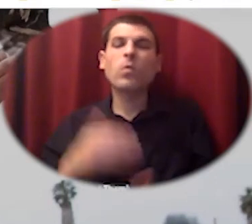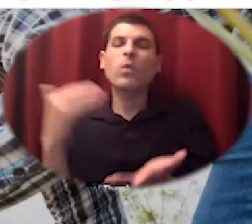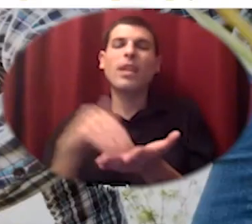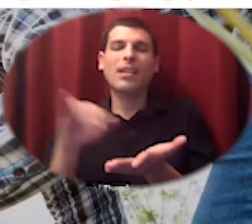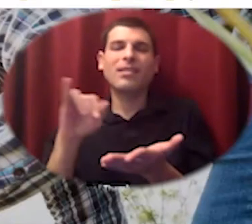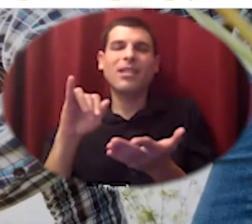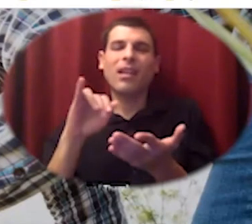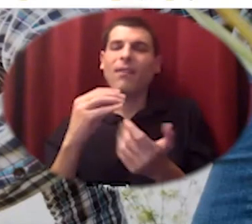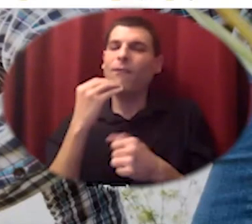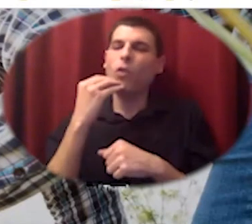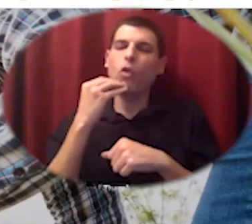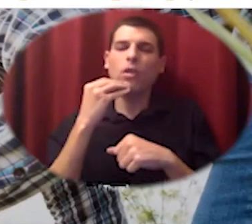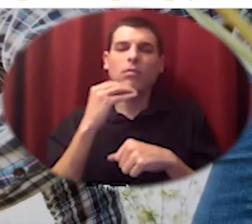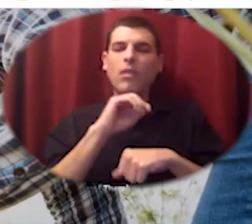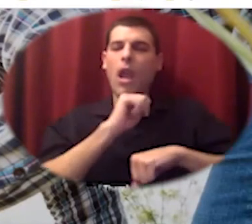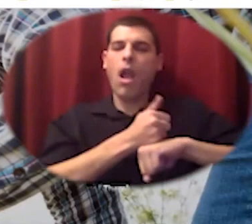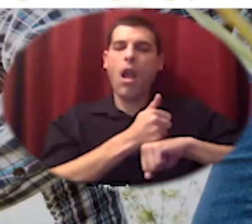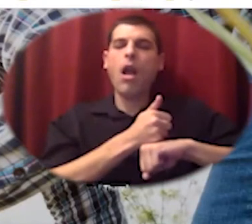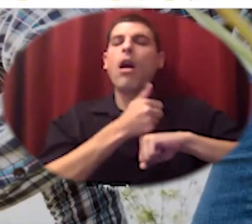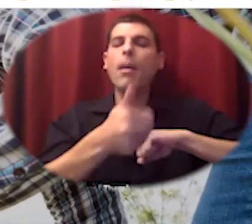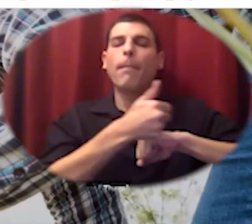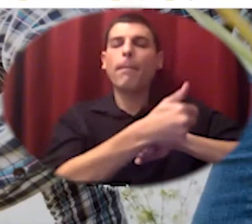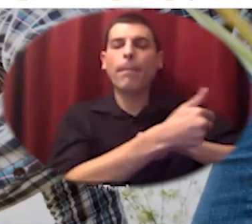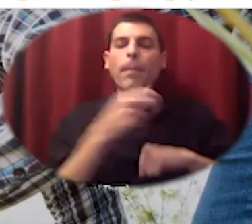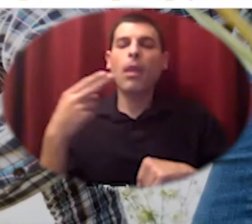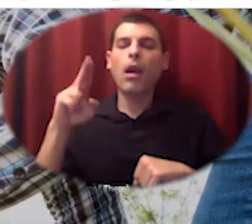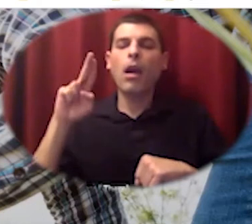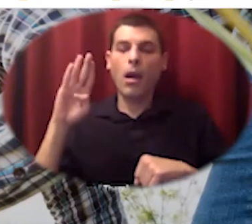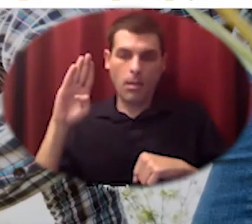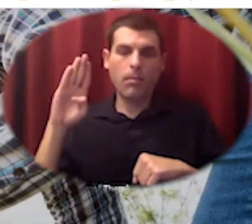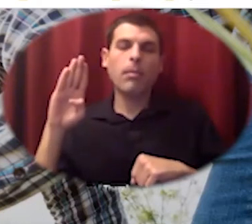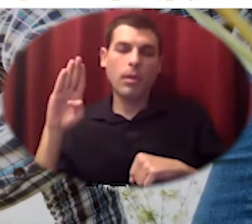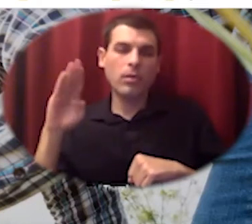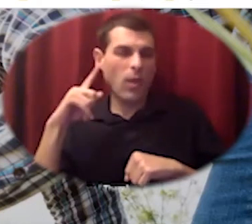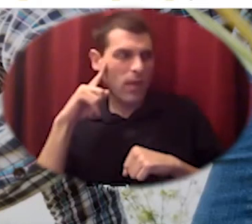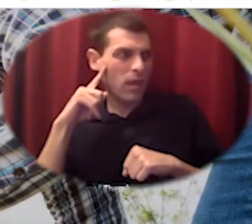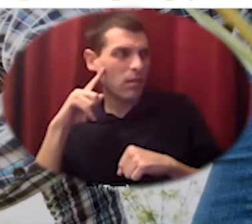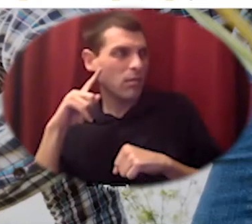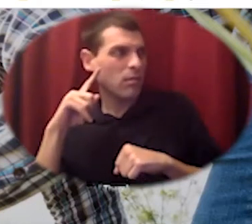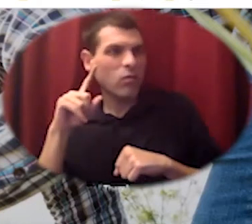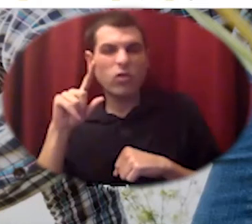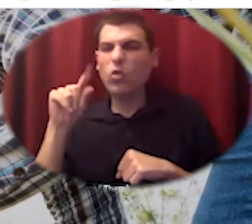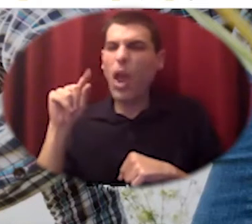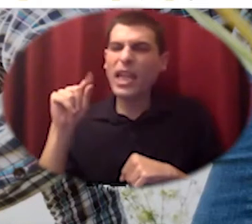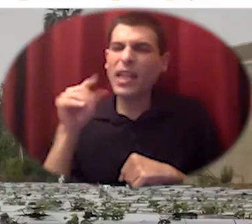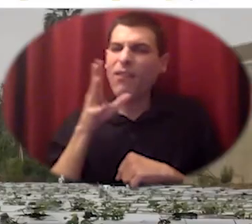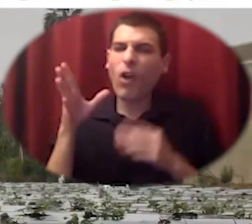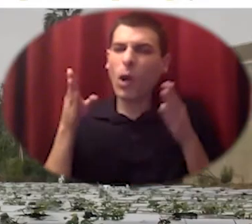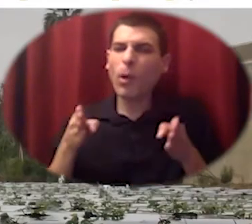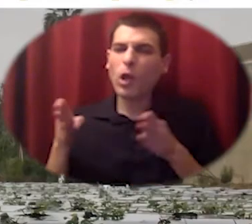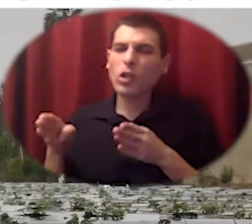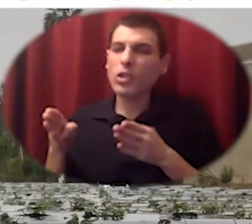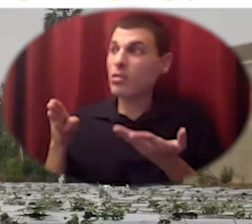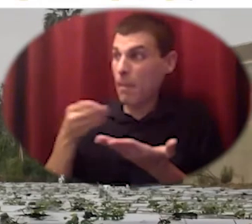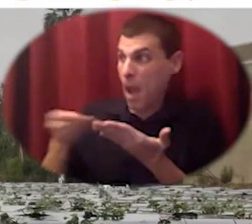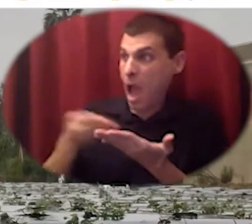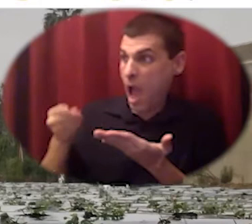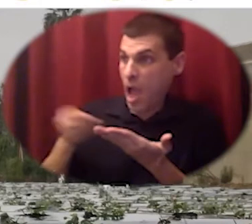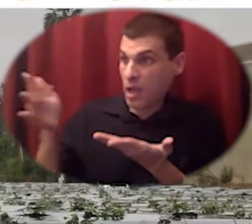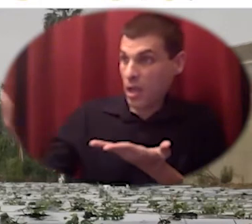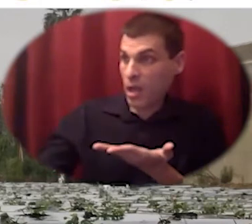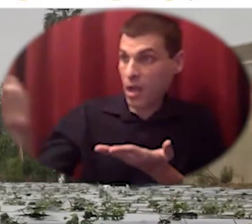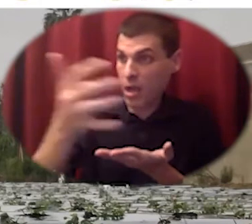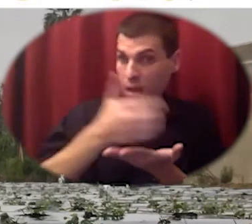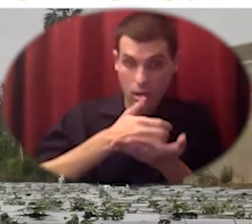they're buying from 20-something farmers and then selling shares and and their their budget